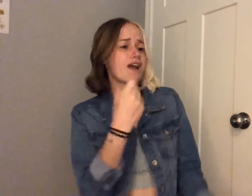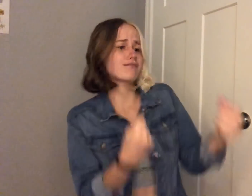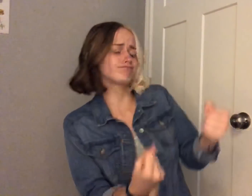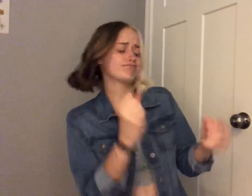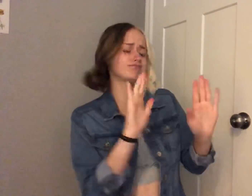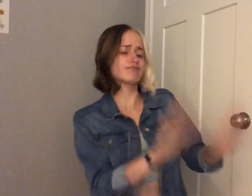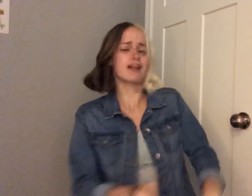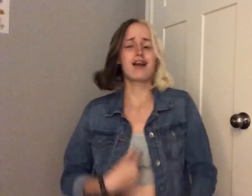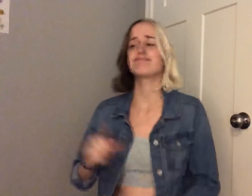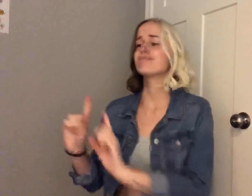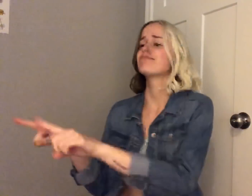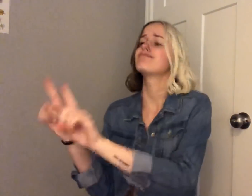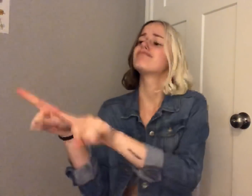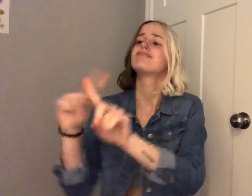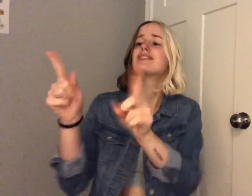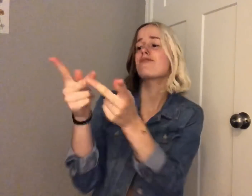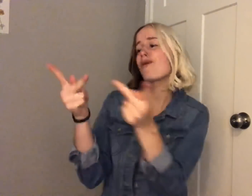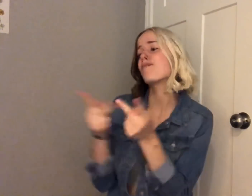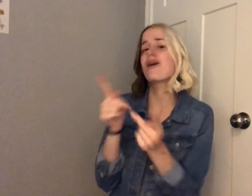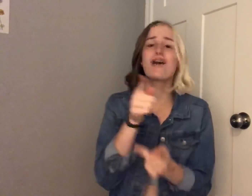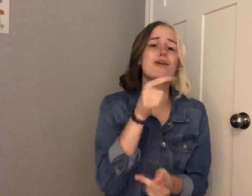I been in the valley You ain't been up off that porch, now